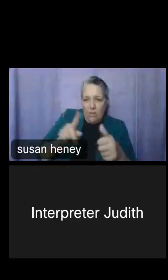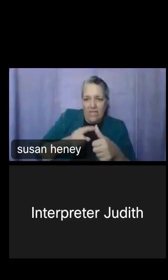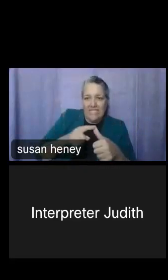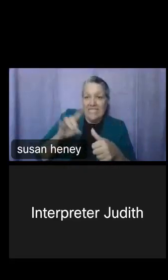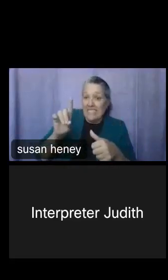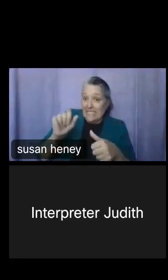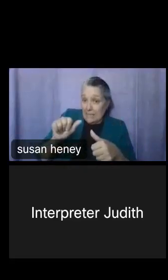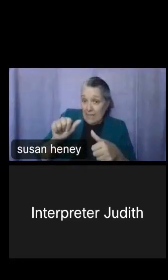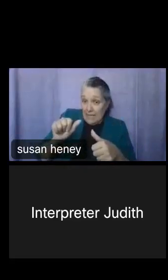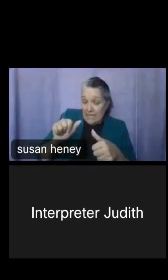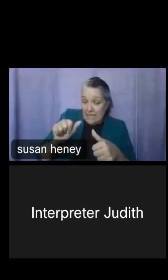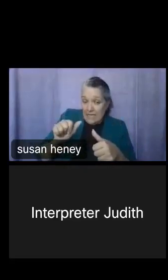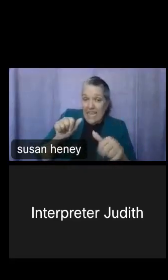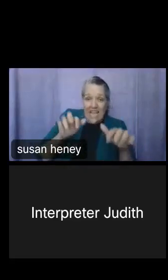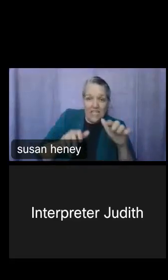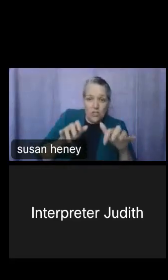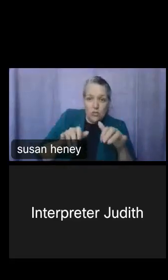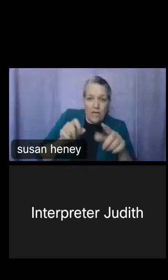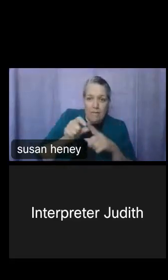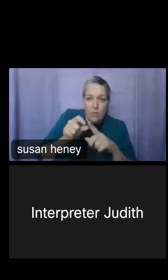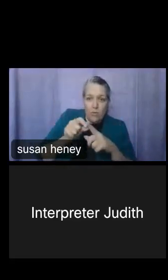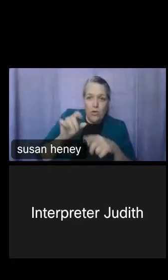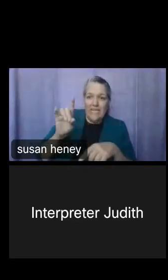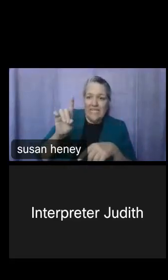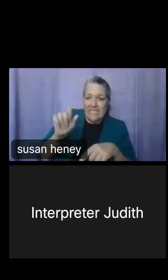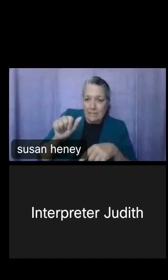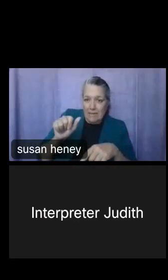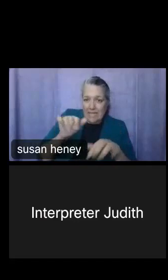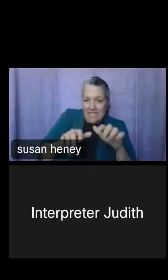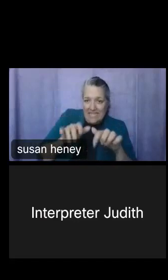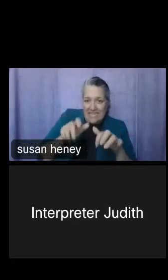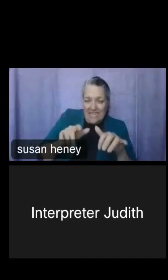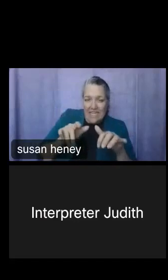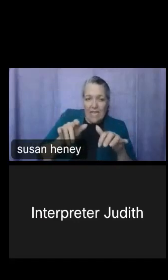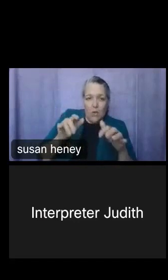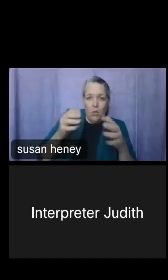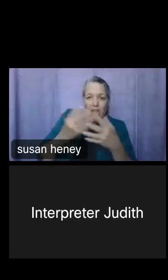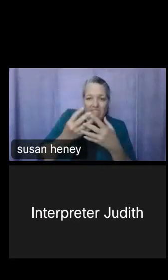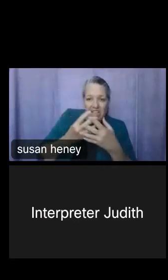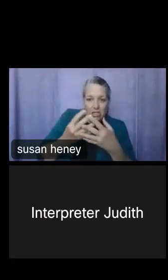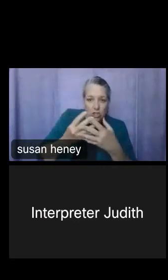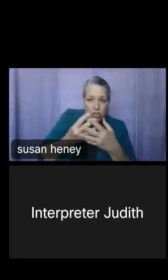you start to type disability, it will start to filter, and you can see here that we do